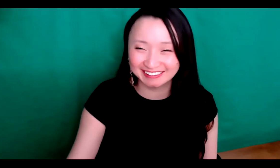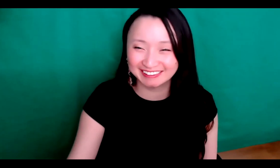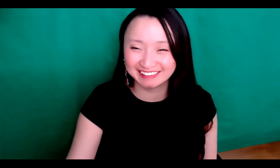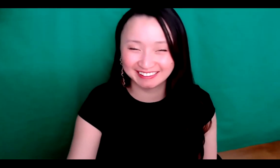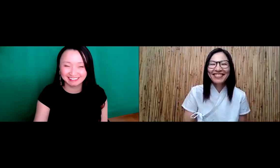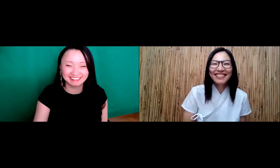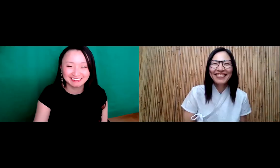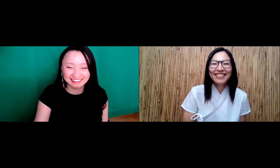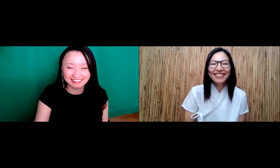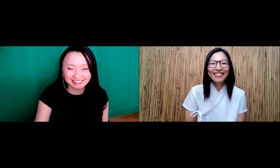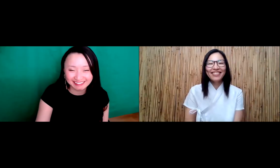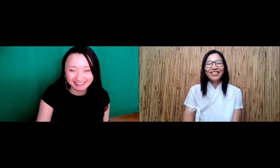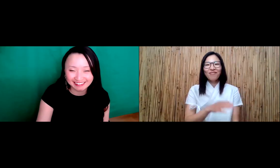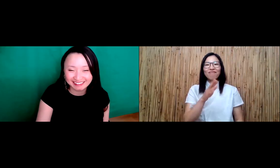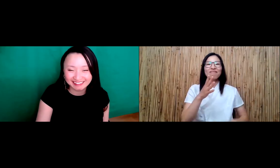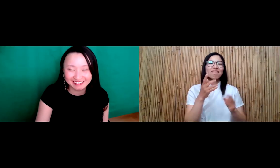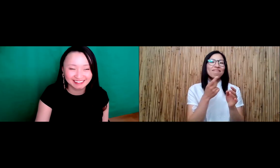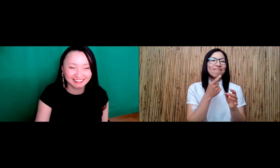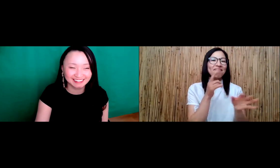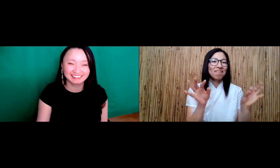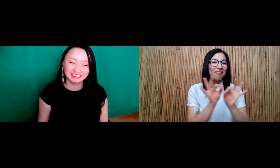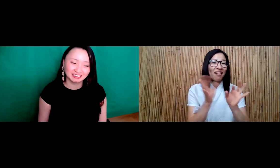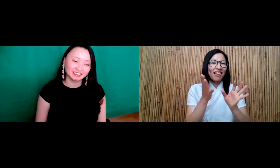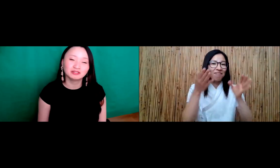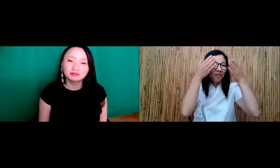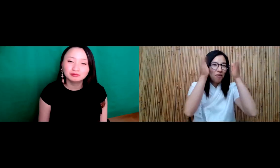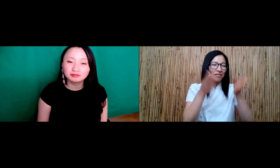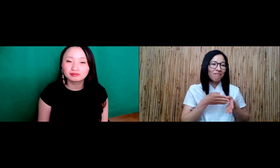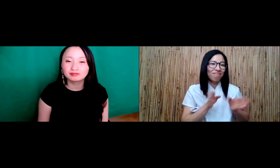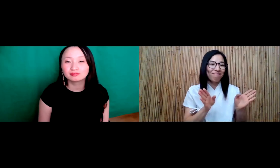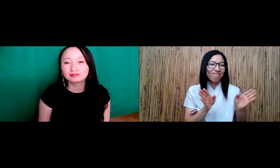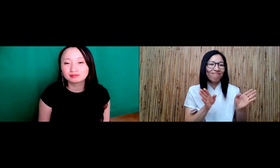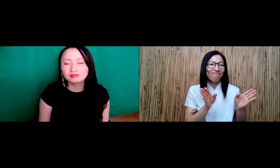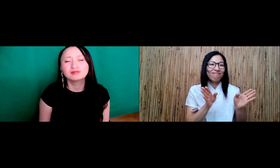foods. Minja.